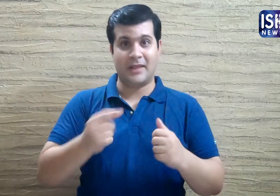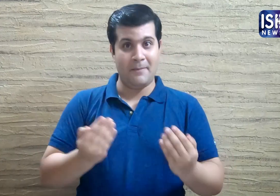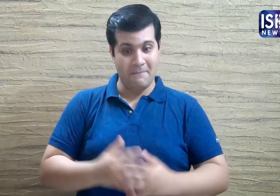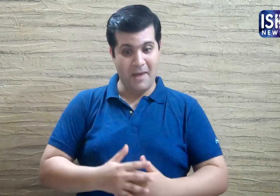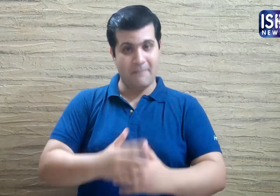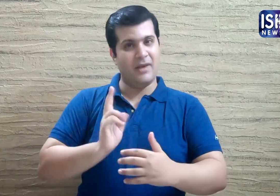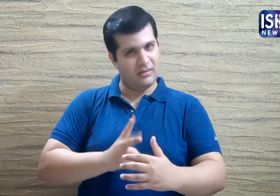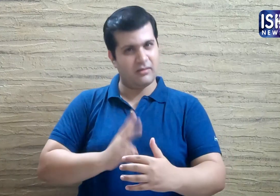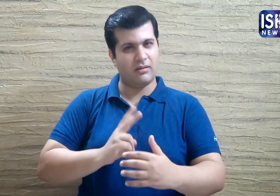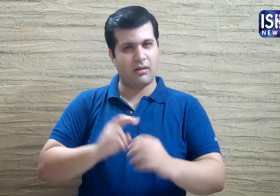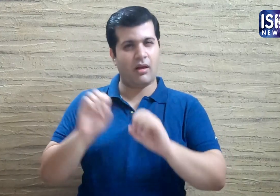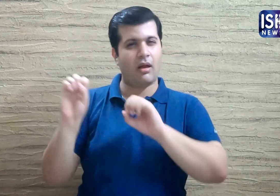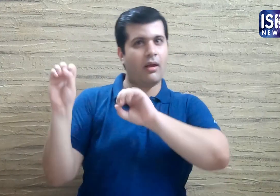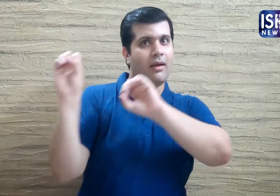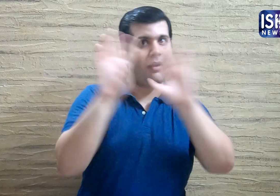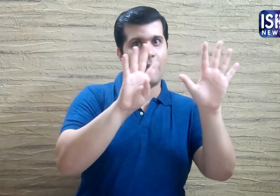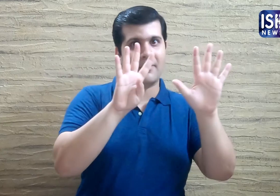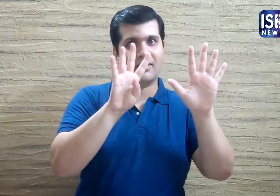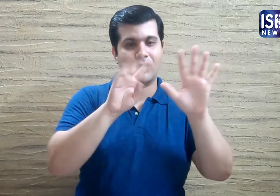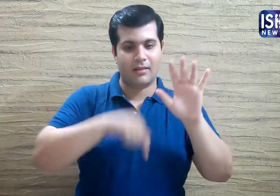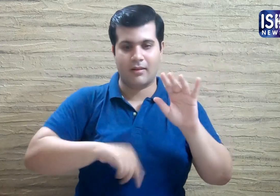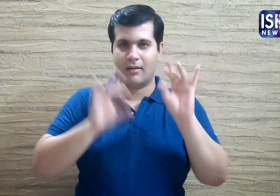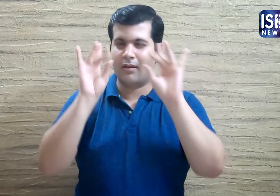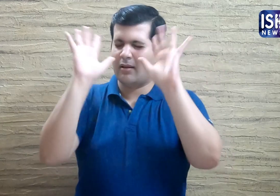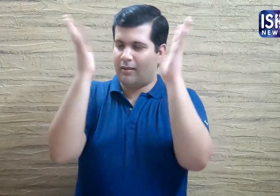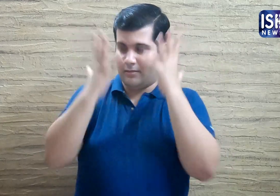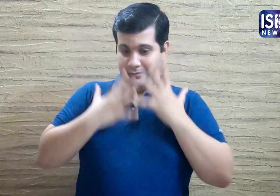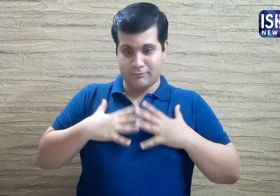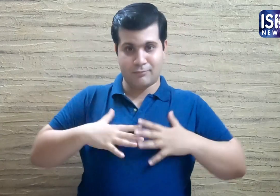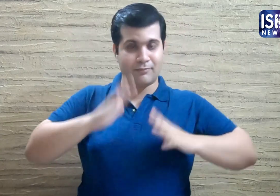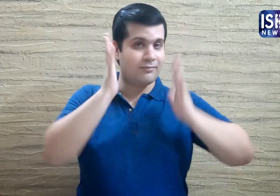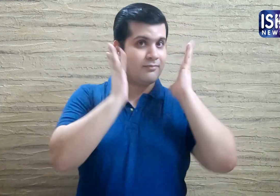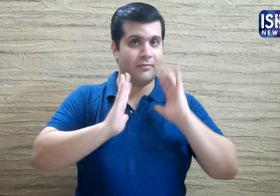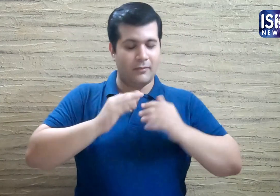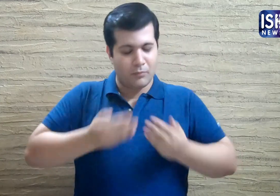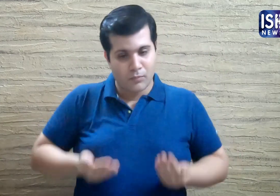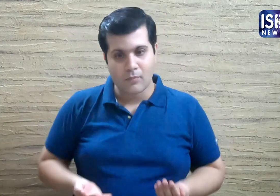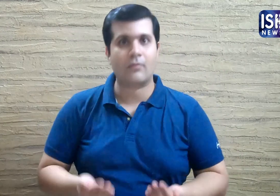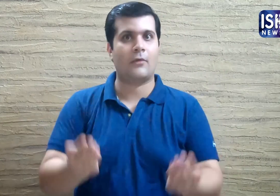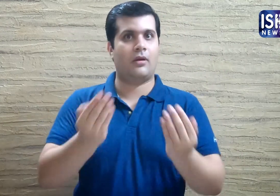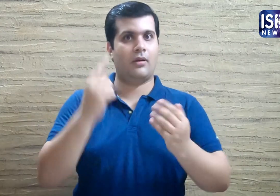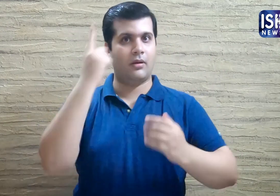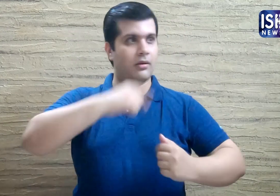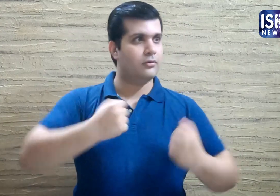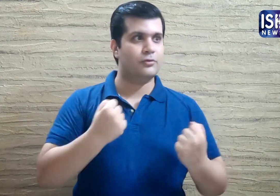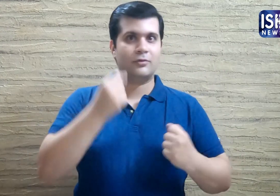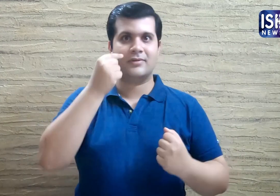When the baby stays inside the womb for 9 months it is nouriushed by the fluid and is born healthy.